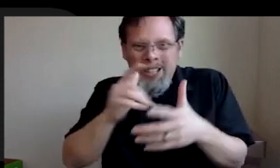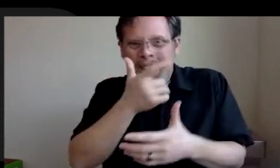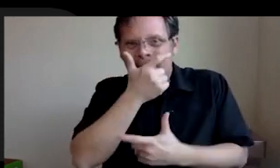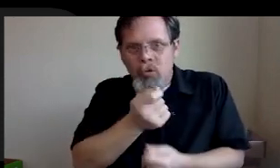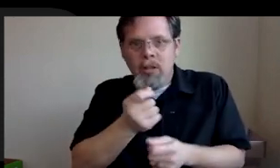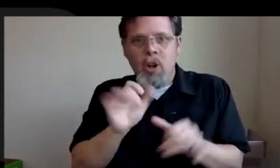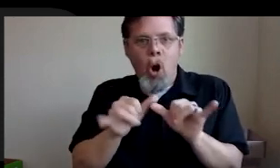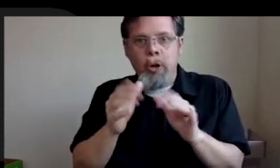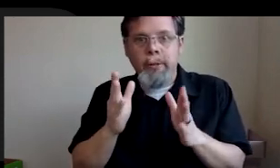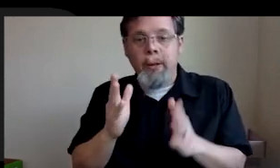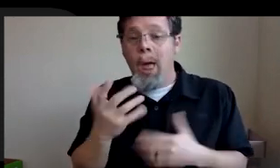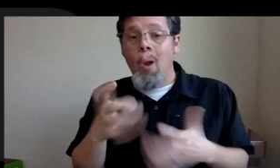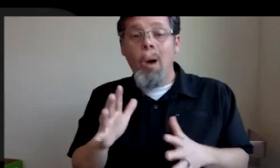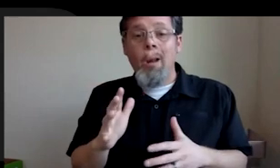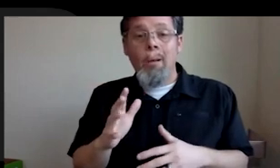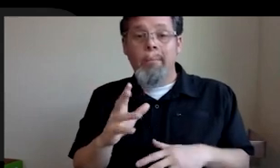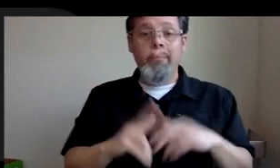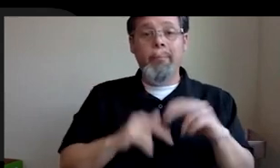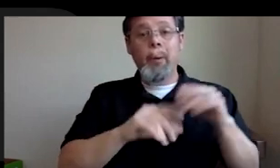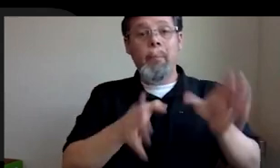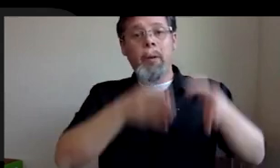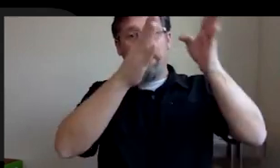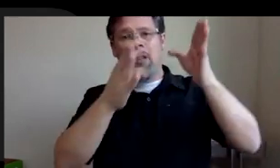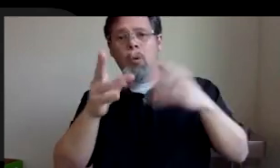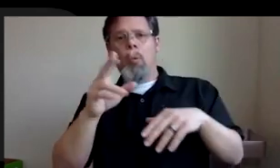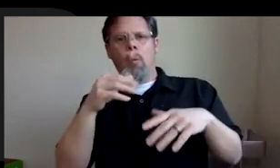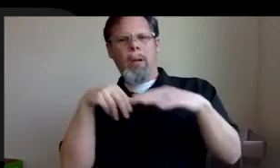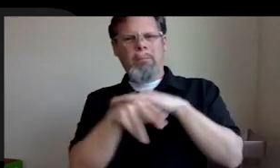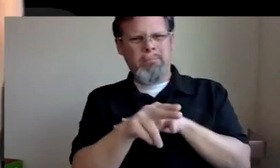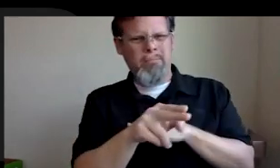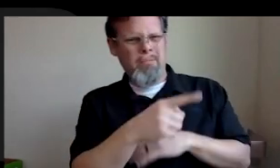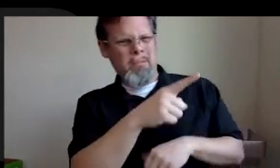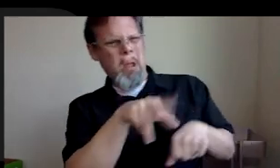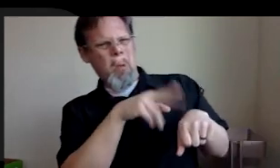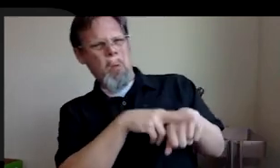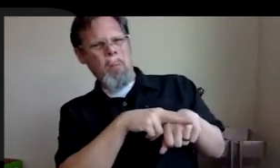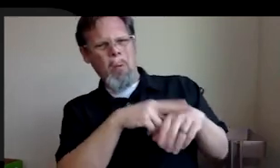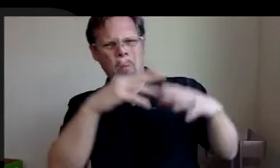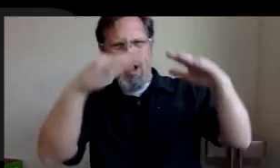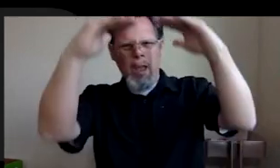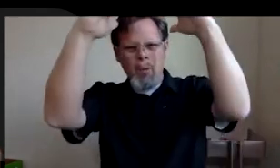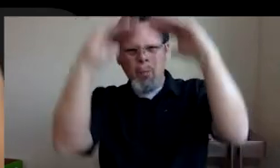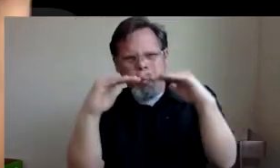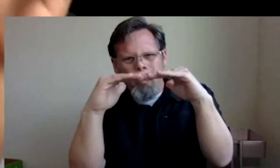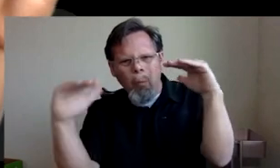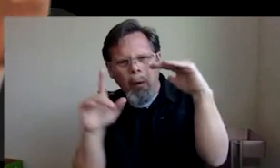building. And you walk into it and say, wait, what a building would never do this. Like, why is this roof this high? Why is why is this an atrium? And